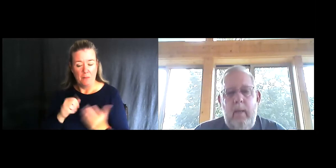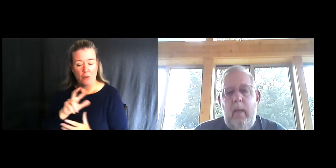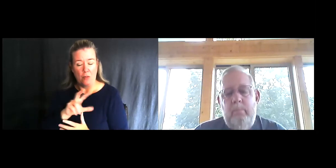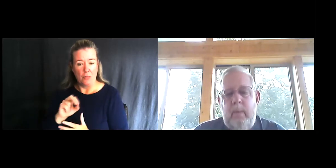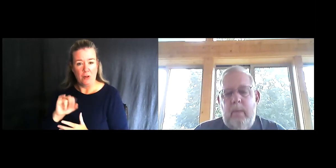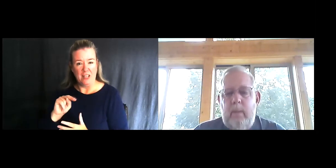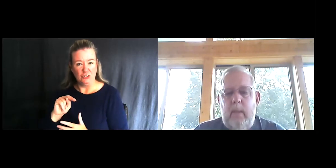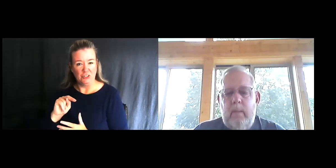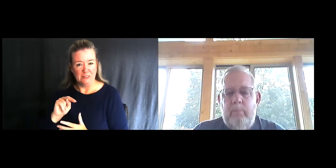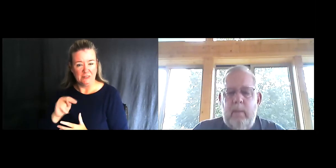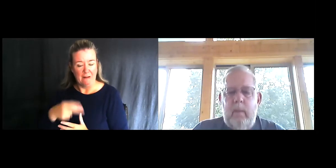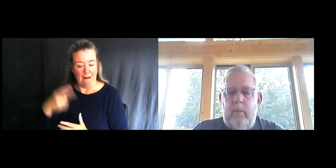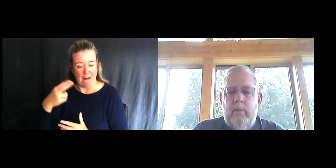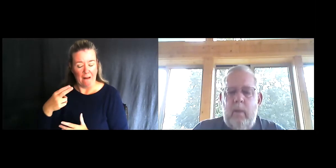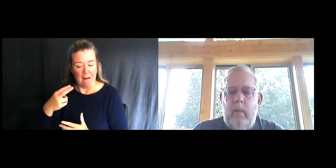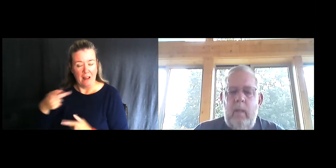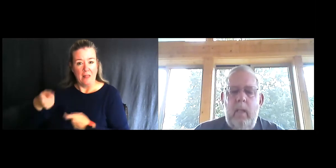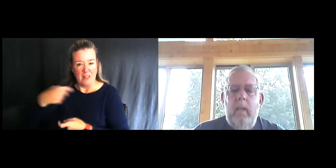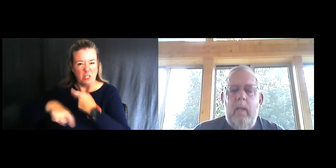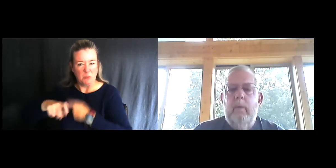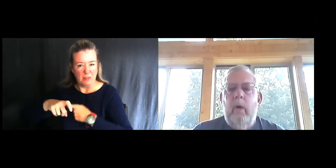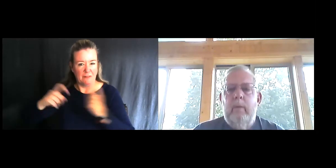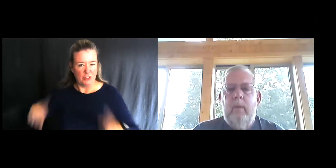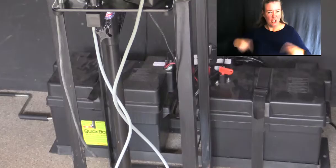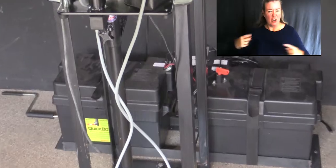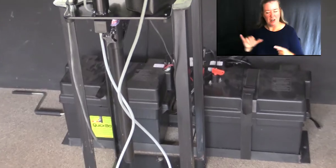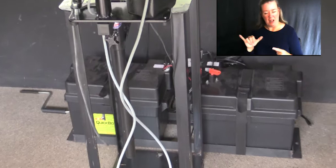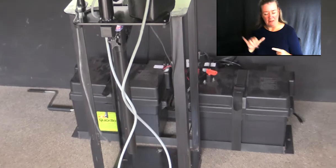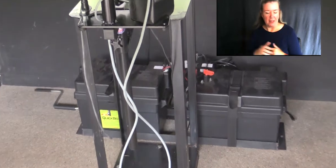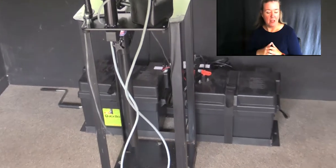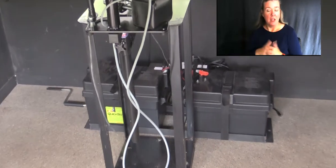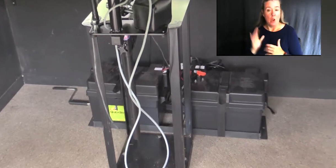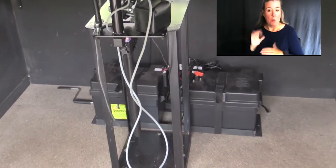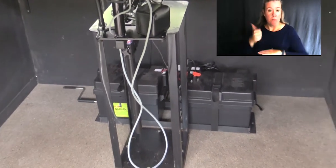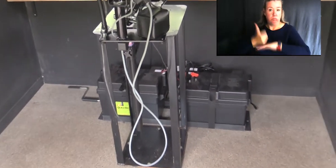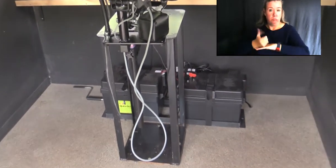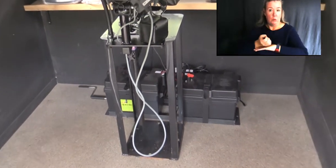high that basically takes the place of the wheelchair and we mounted the equipment on there.